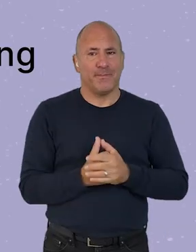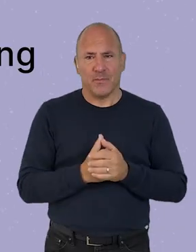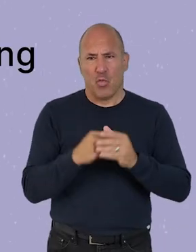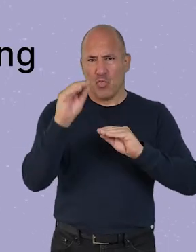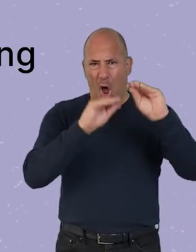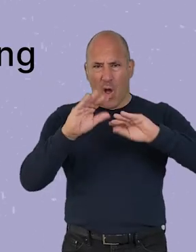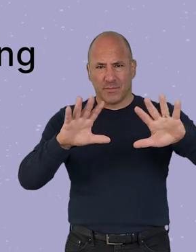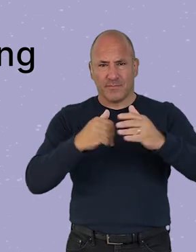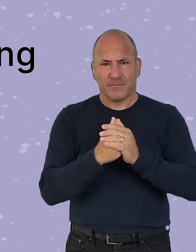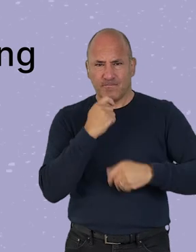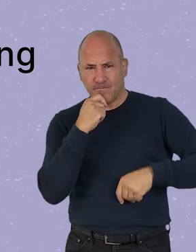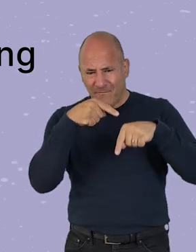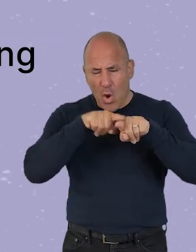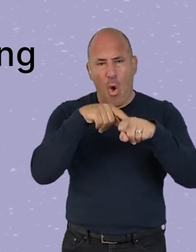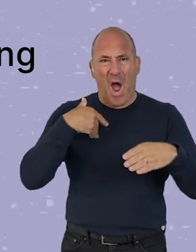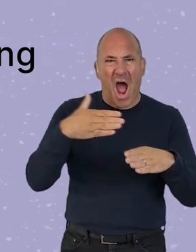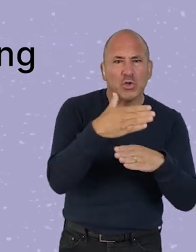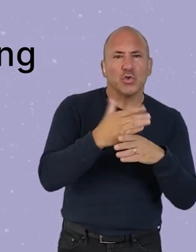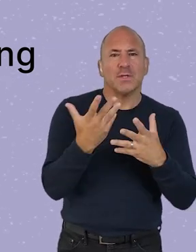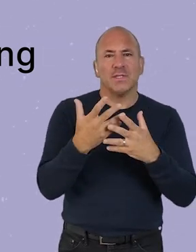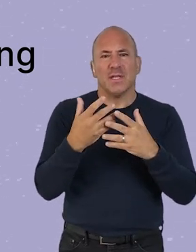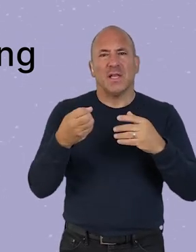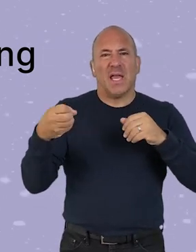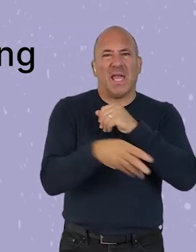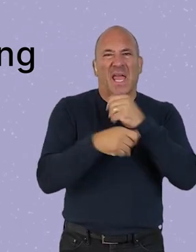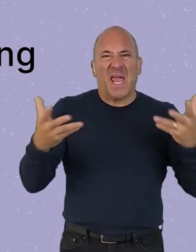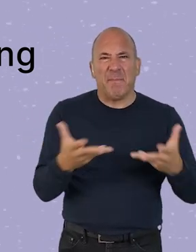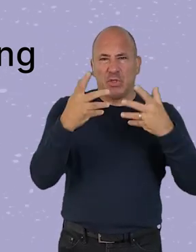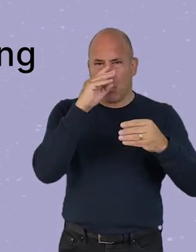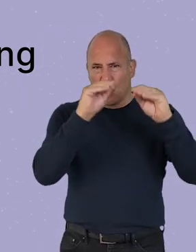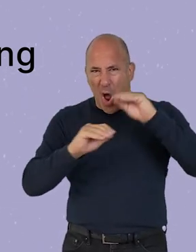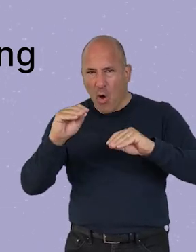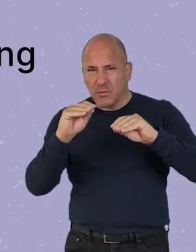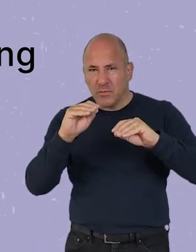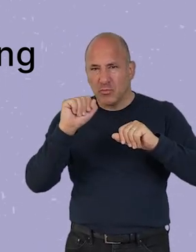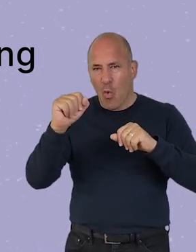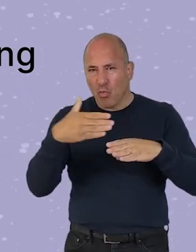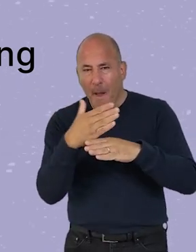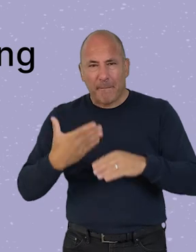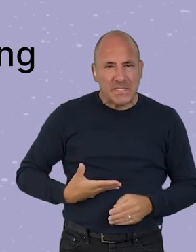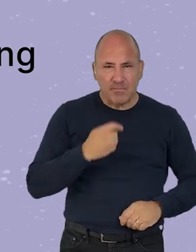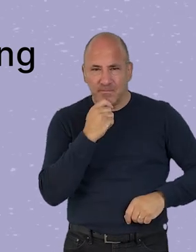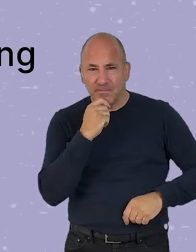Measuring: taking time to track actions and measure emissions in certain areas or of your overall practice and business,